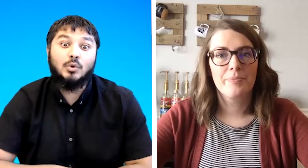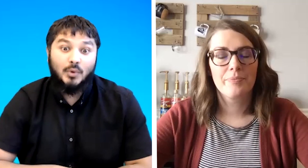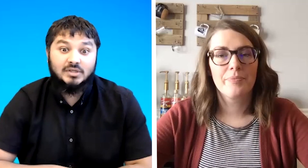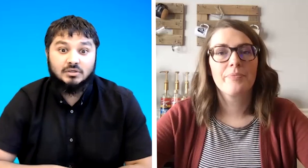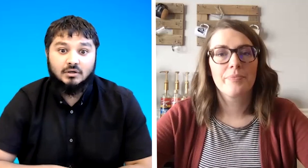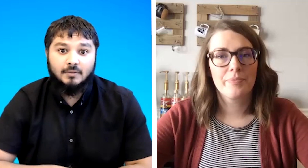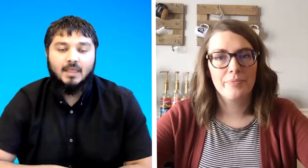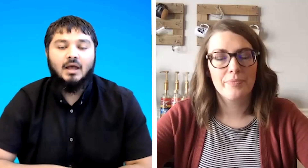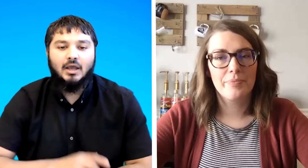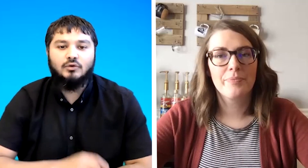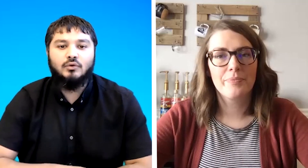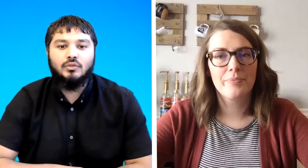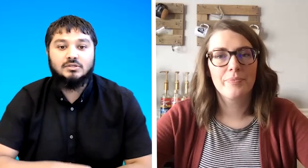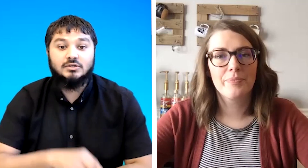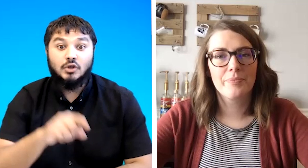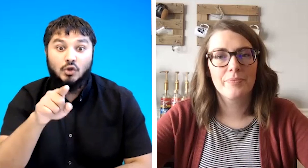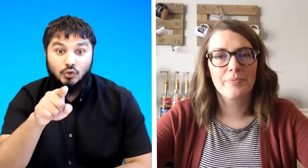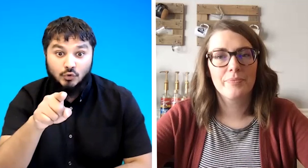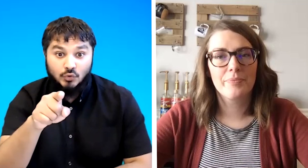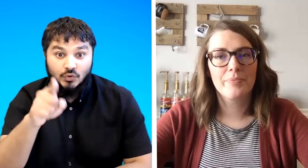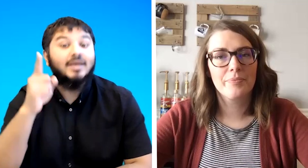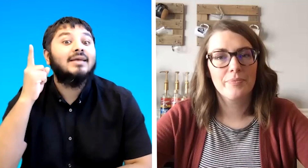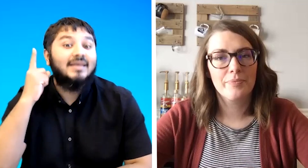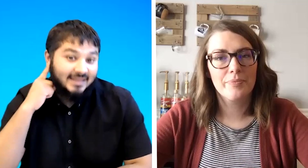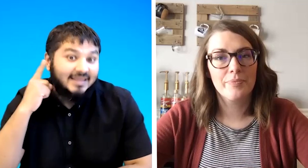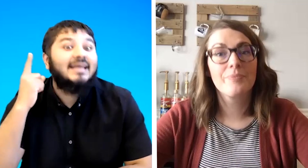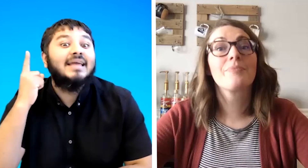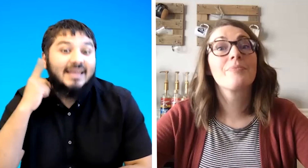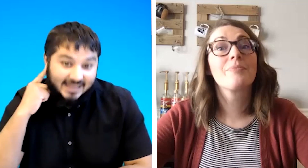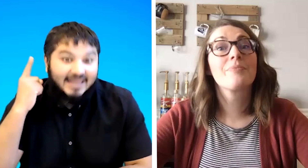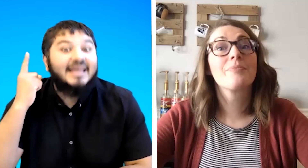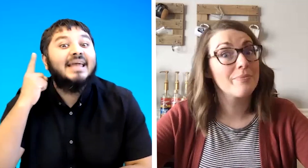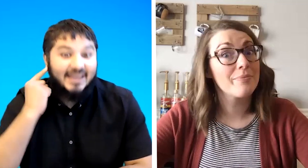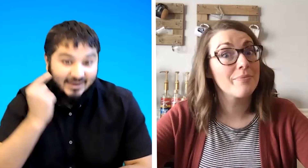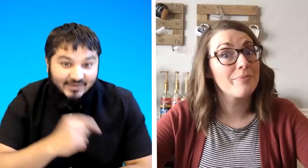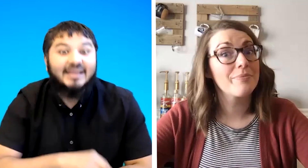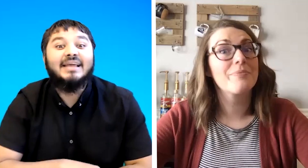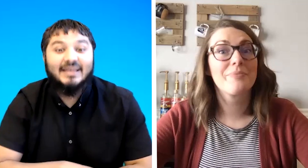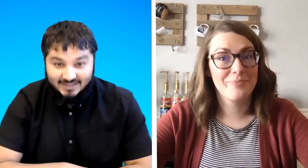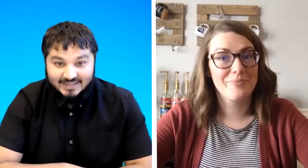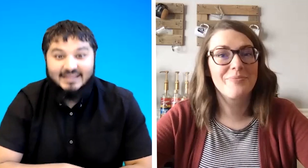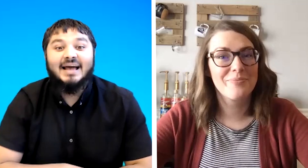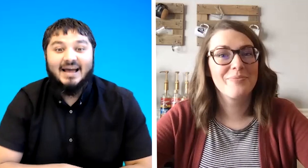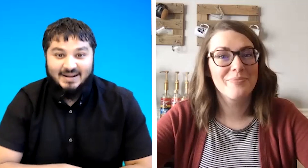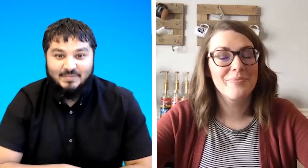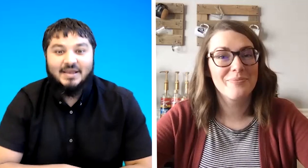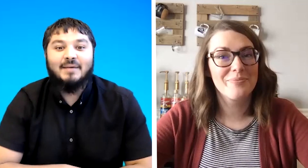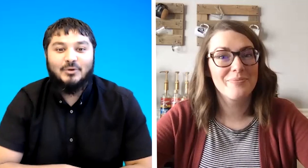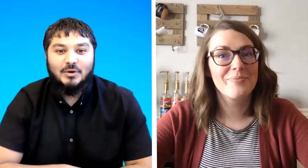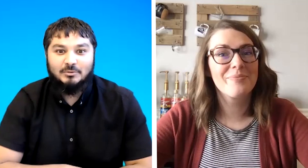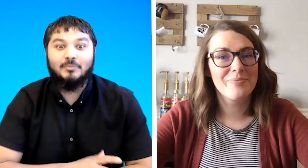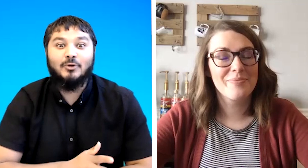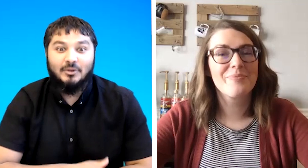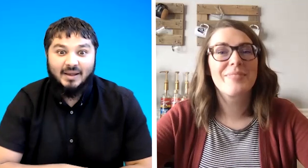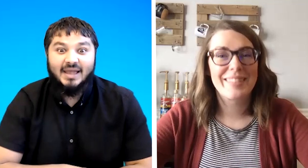question i could do this you hearing and it becomes a question i'm not in my head